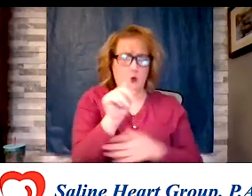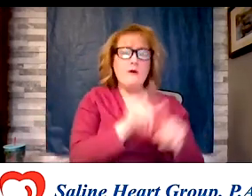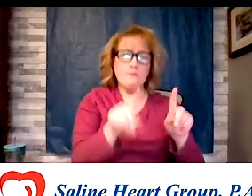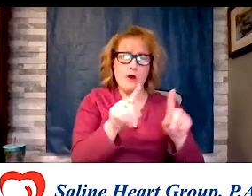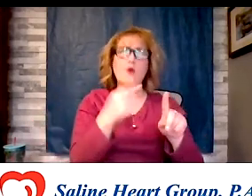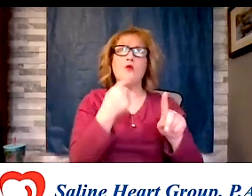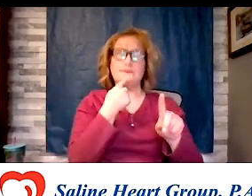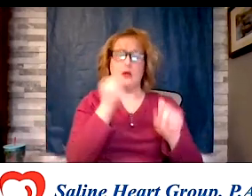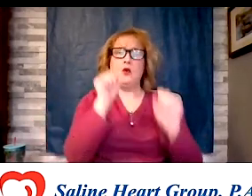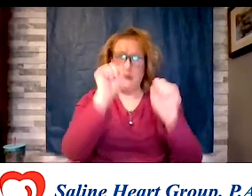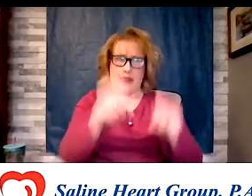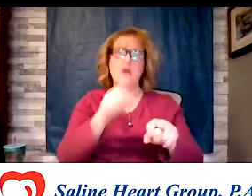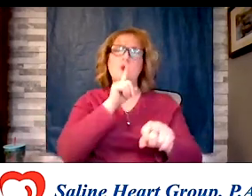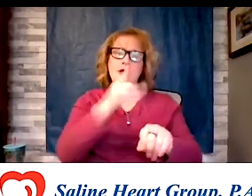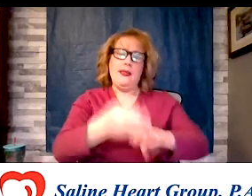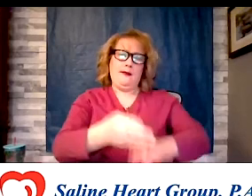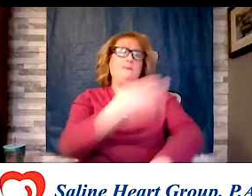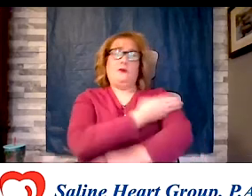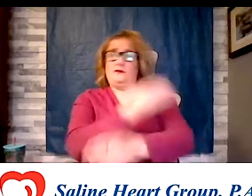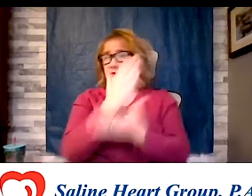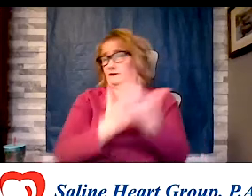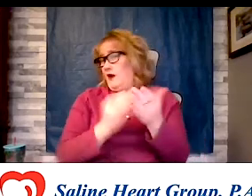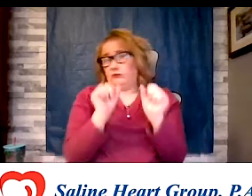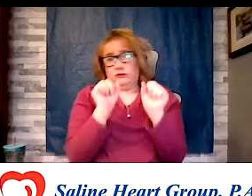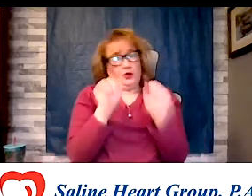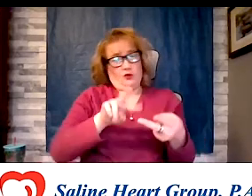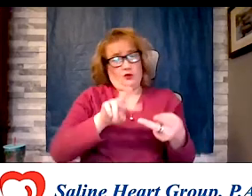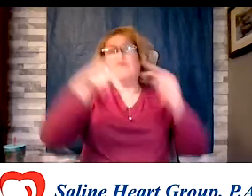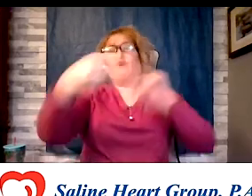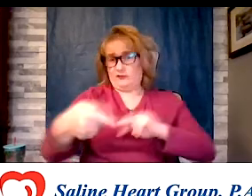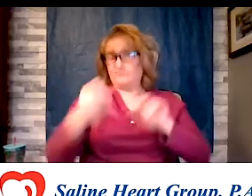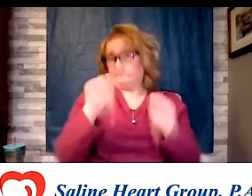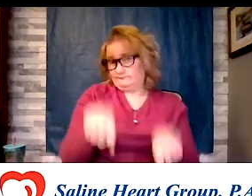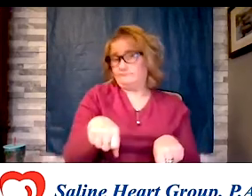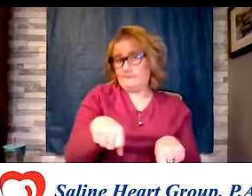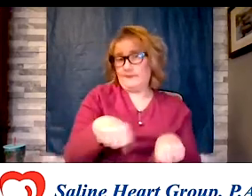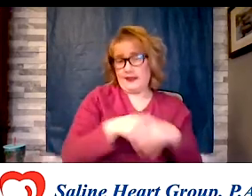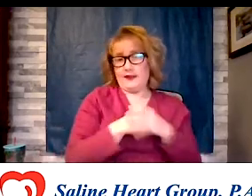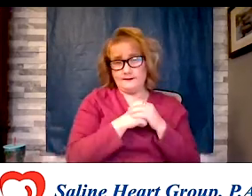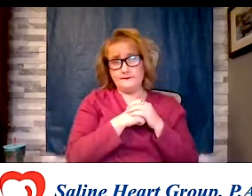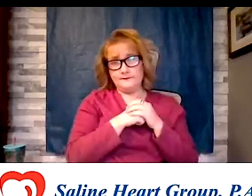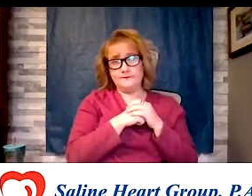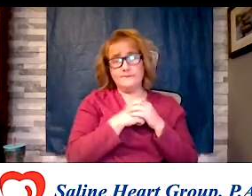some may well be reversible. Now, why are CMS and government